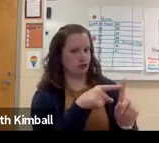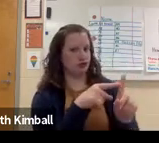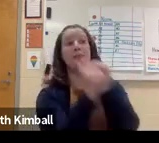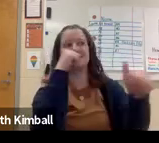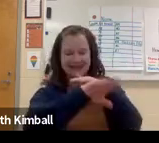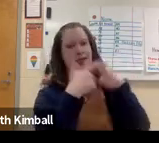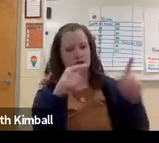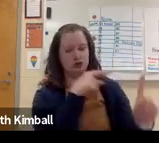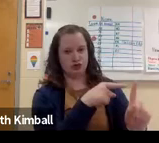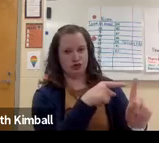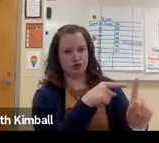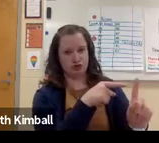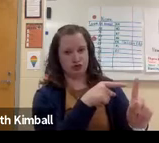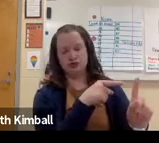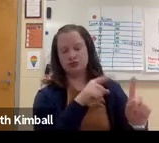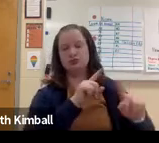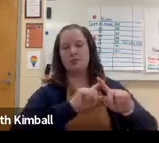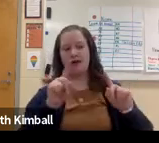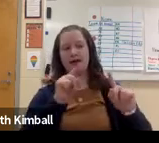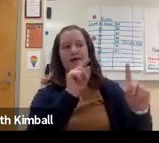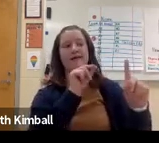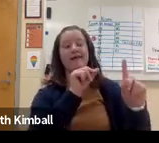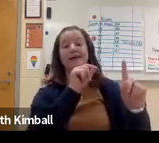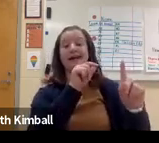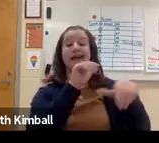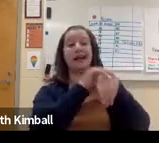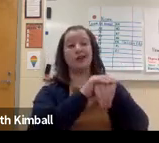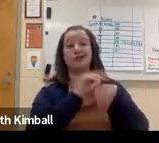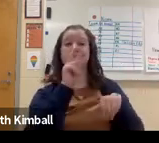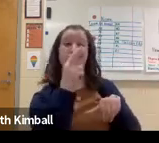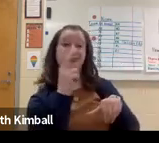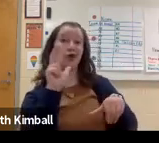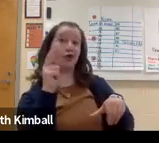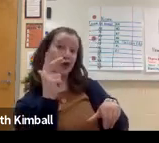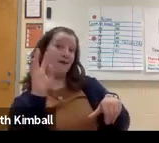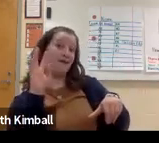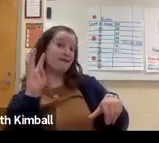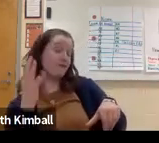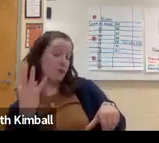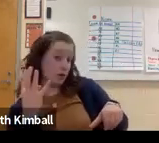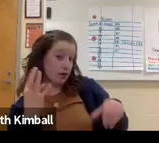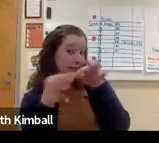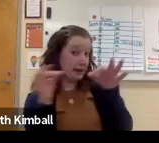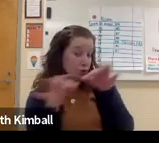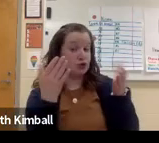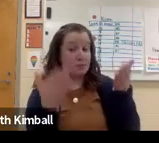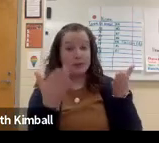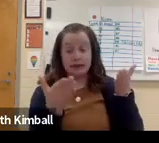as their second language. Though, English is, for an ESL student,